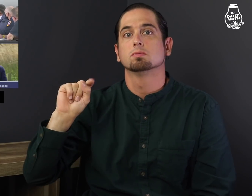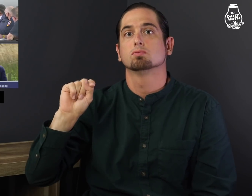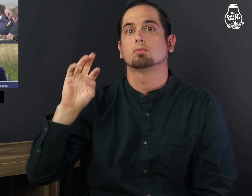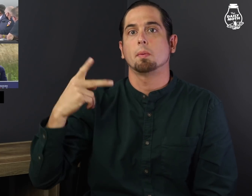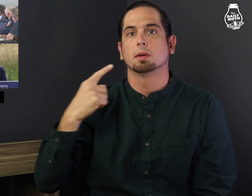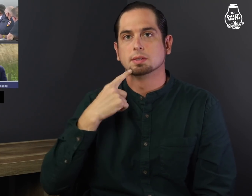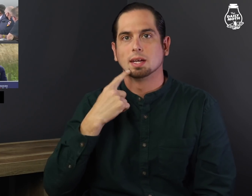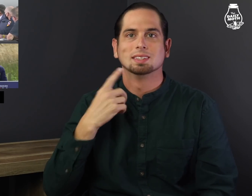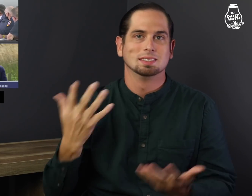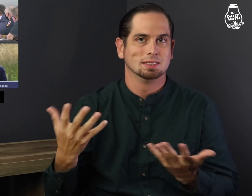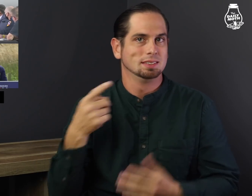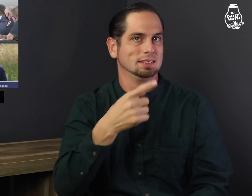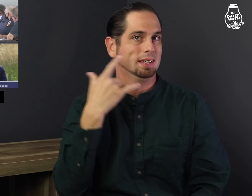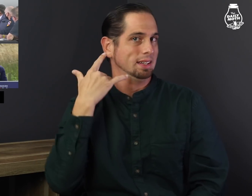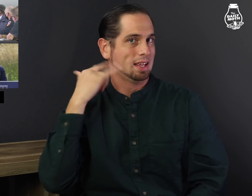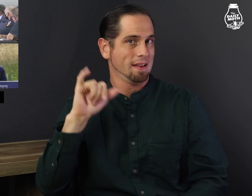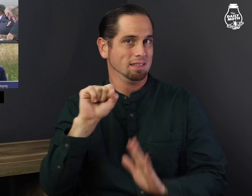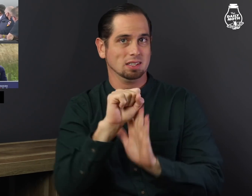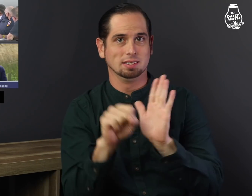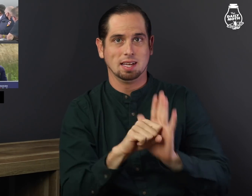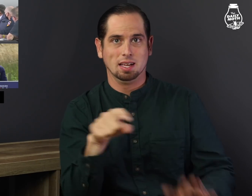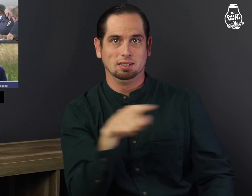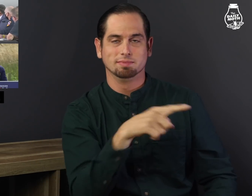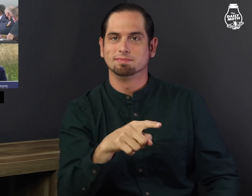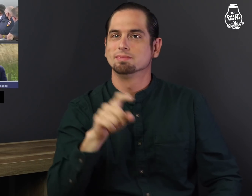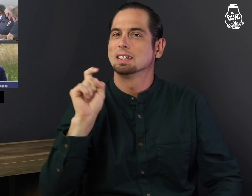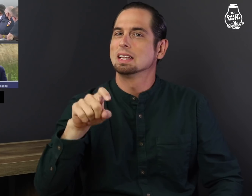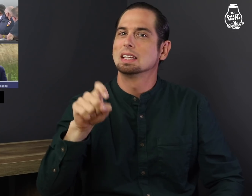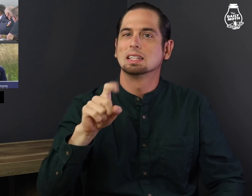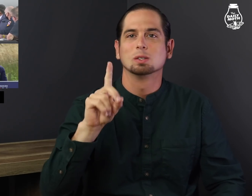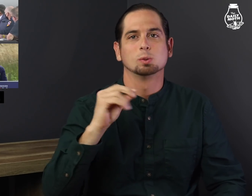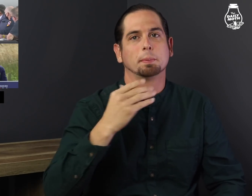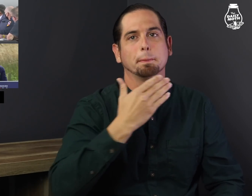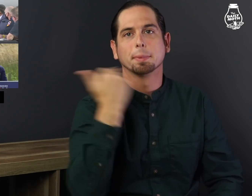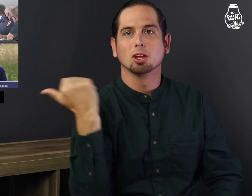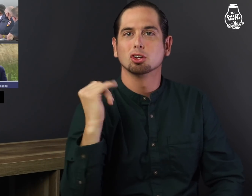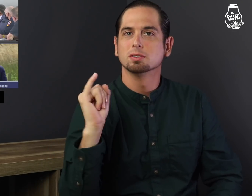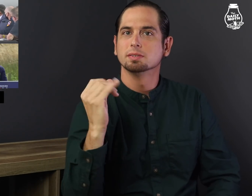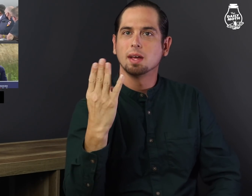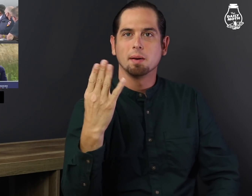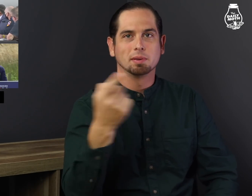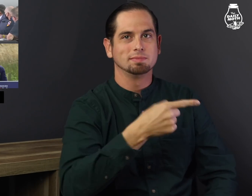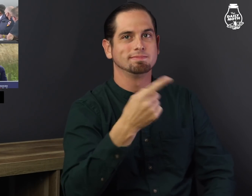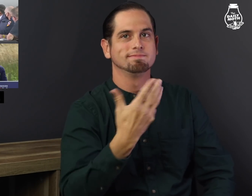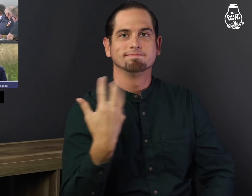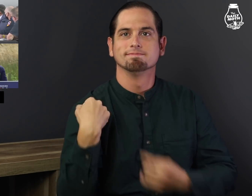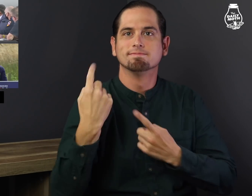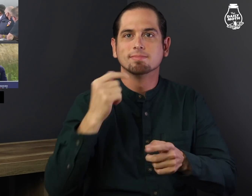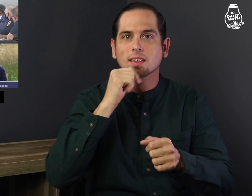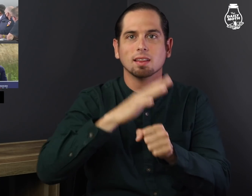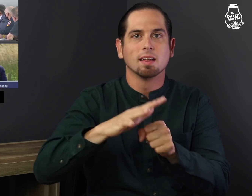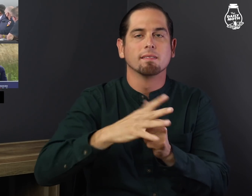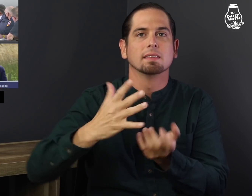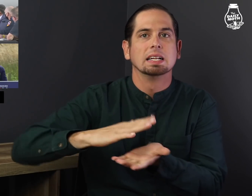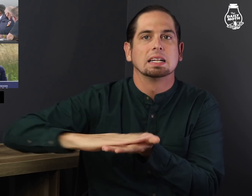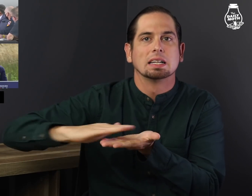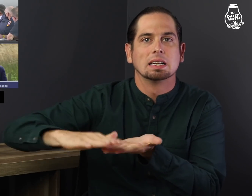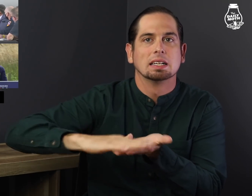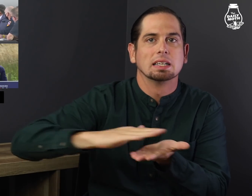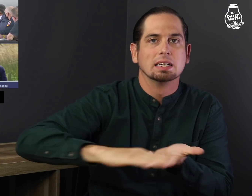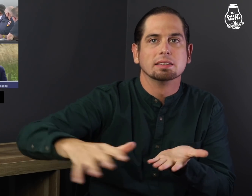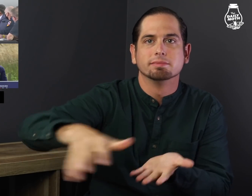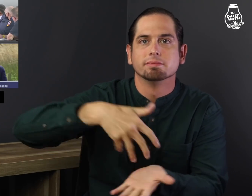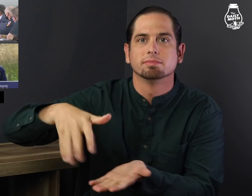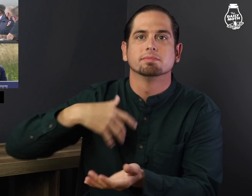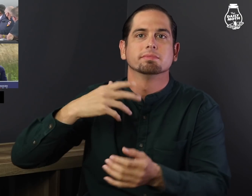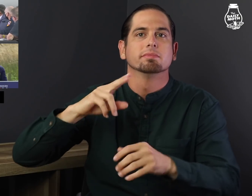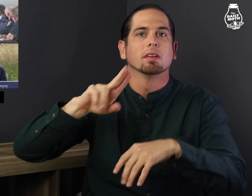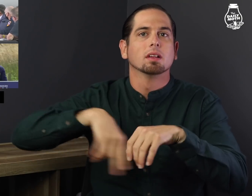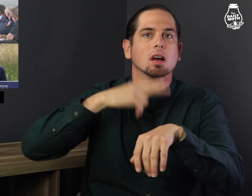Trump said the state needs to do a better job of cleaning up